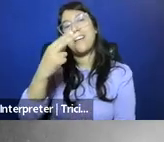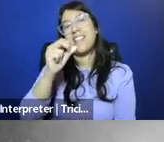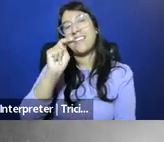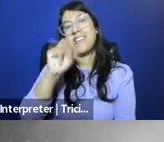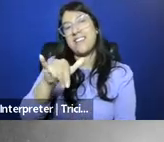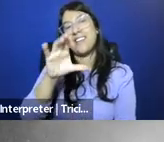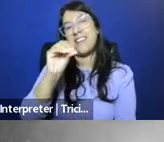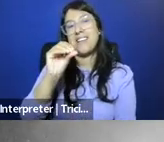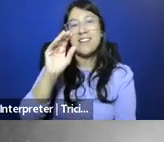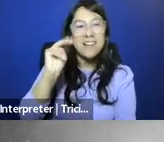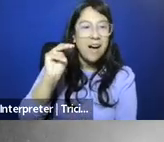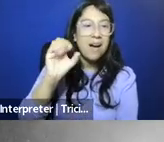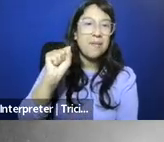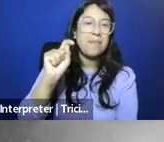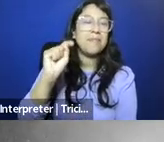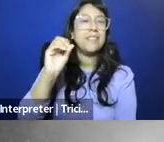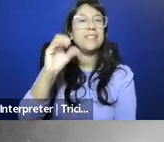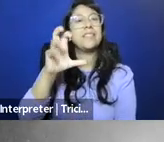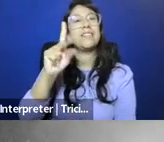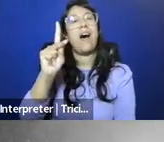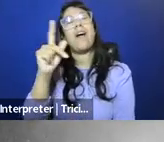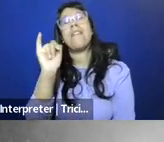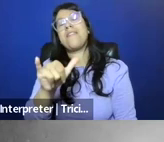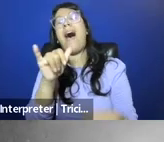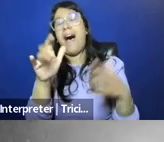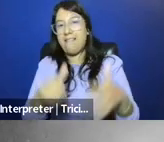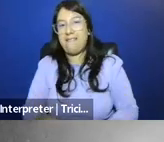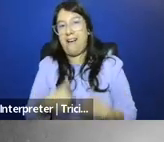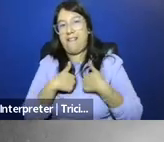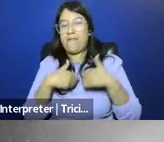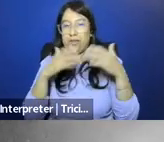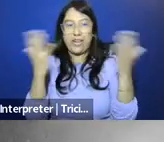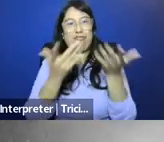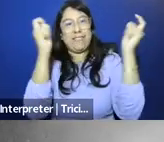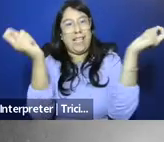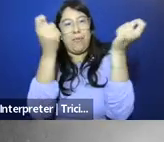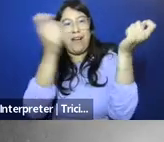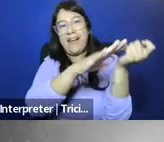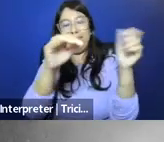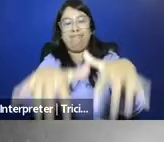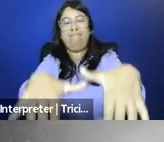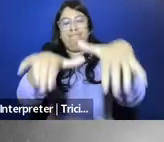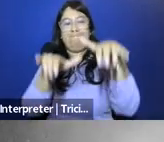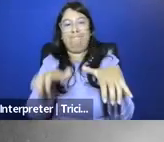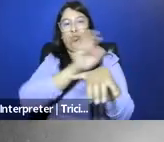you know, the person who's afterlife we're here to celebrate or bury. And you might be wondering why we're sort of starting